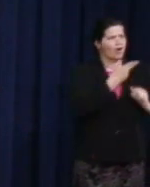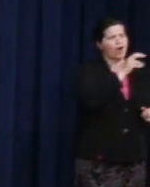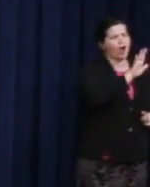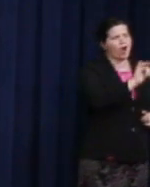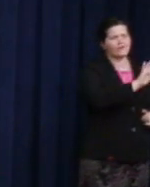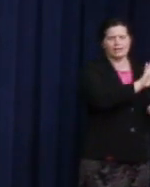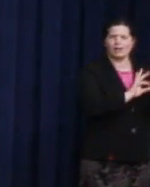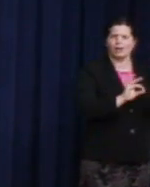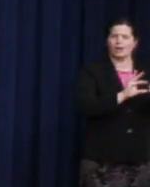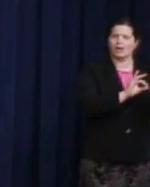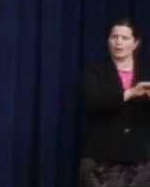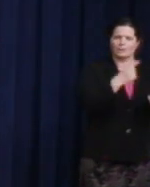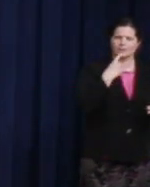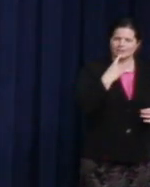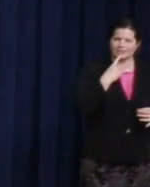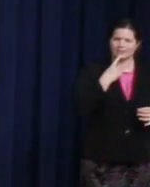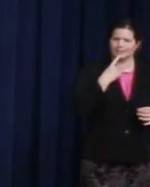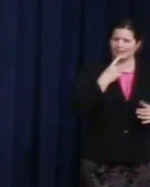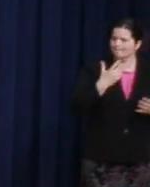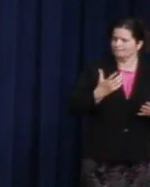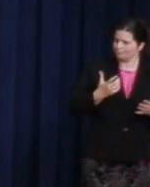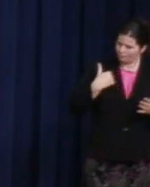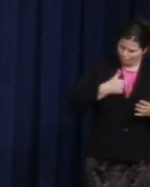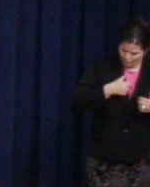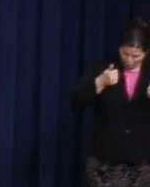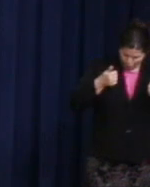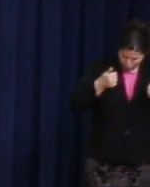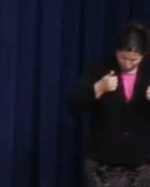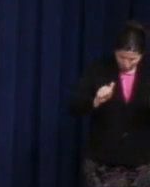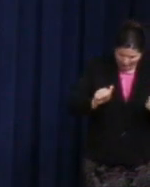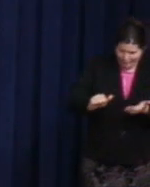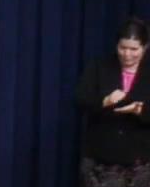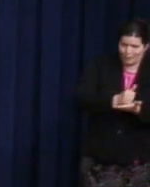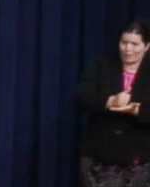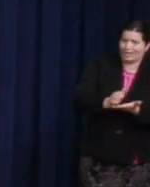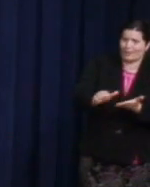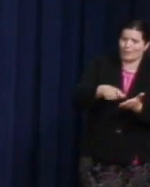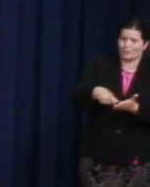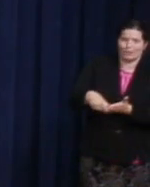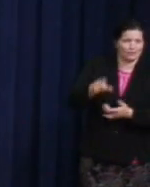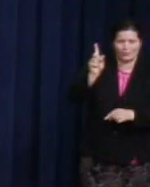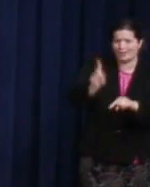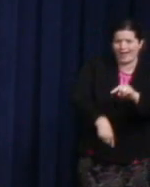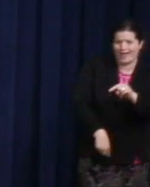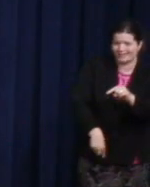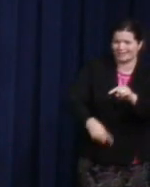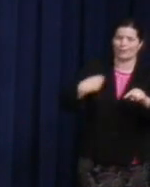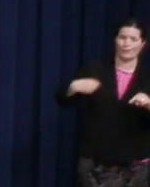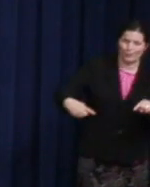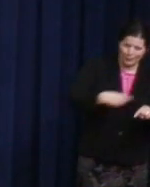you cannot erase these words: we are equal within inalienable rights."